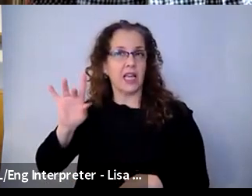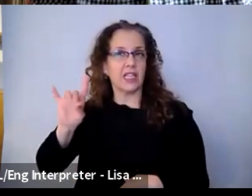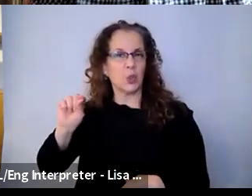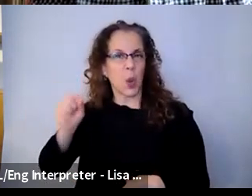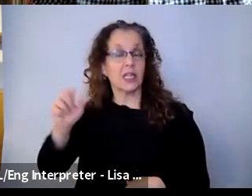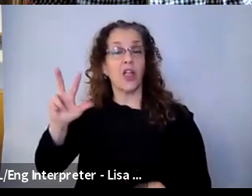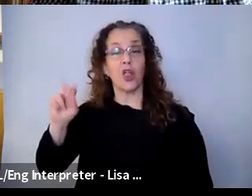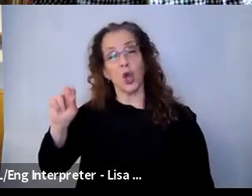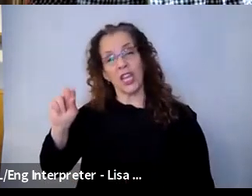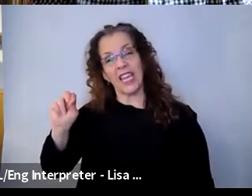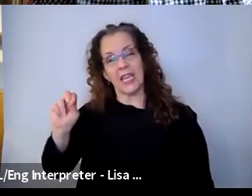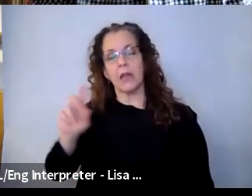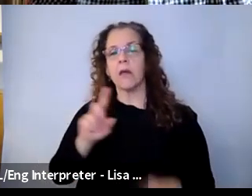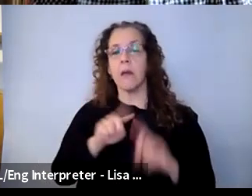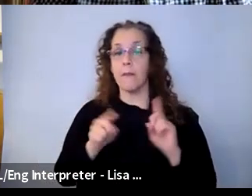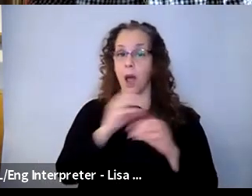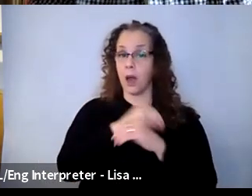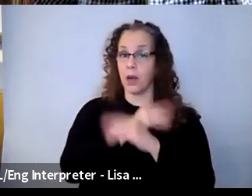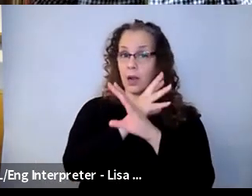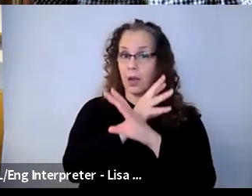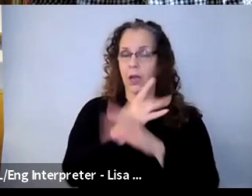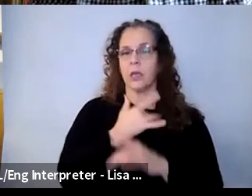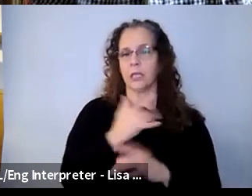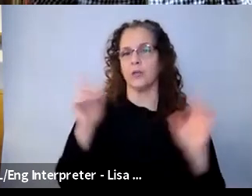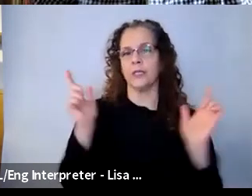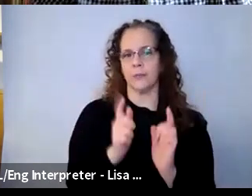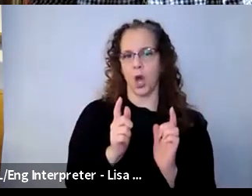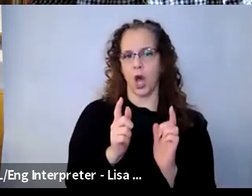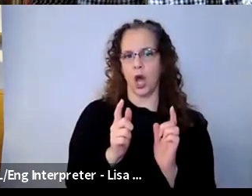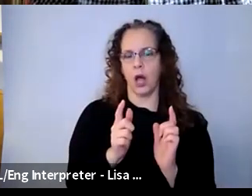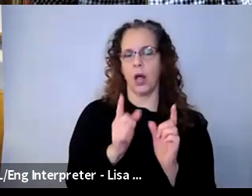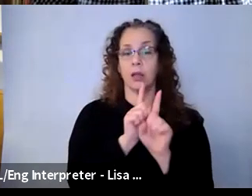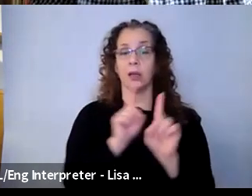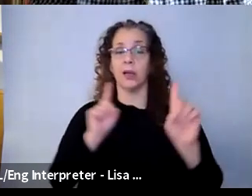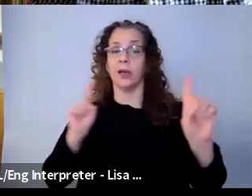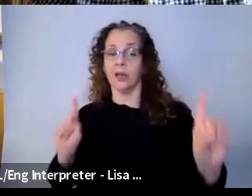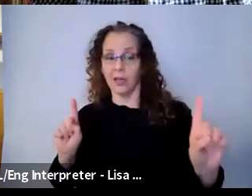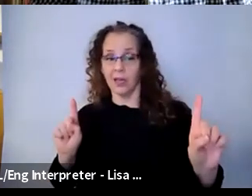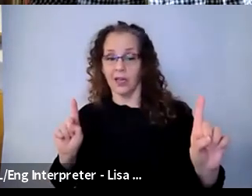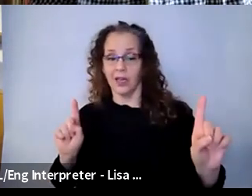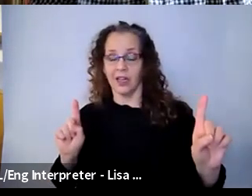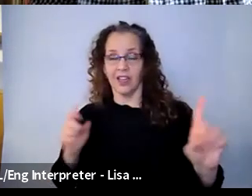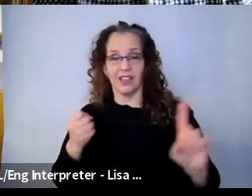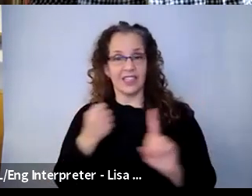classroom sizes are smaller this year, because of the cohorts and the social distancing. And just to go back a little bit into the